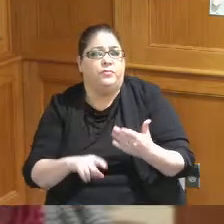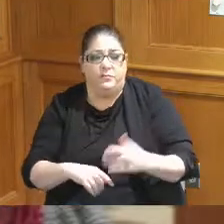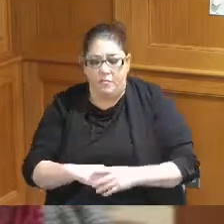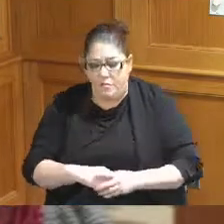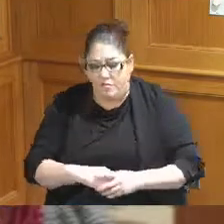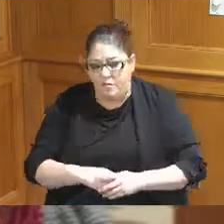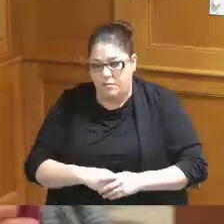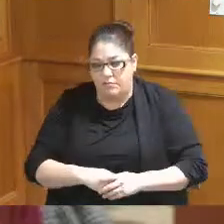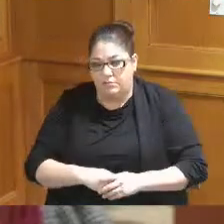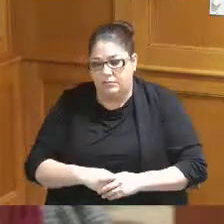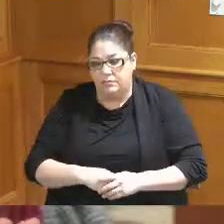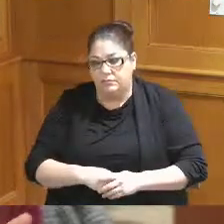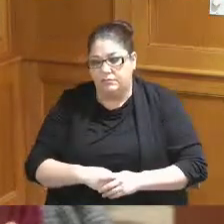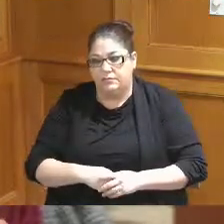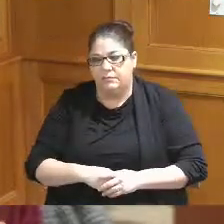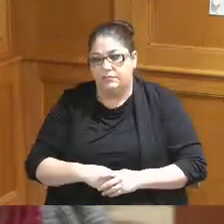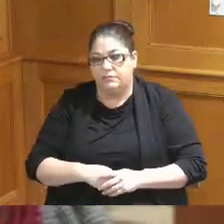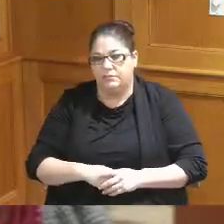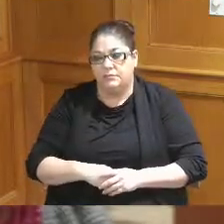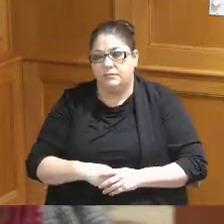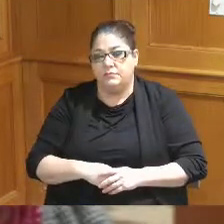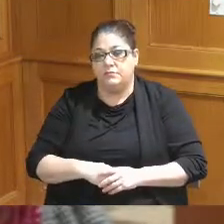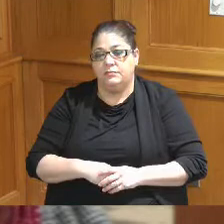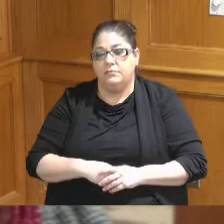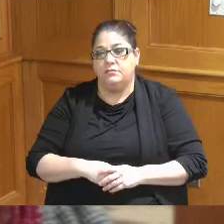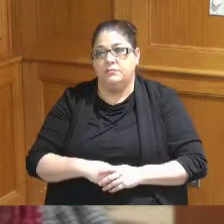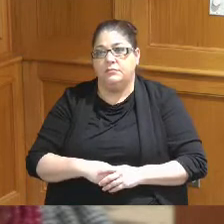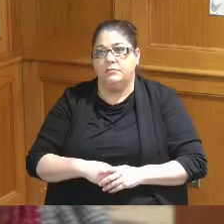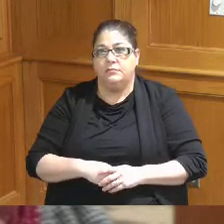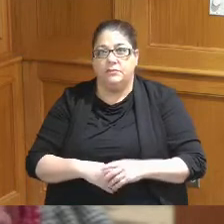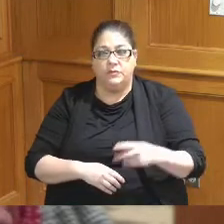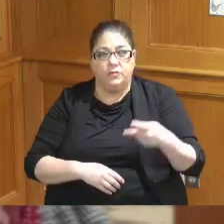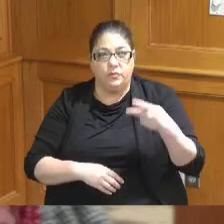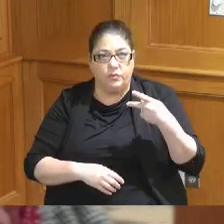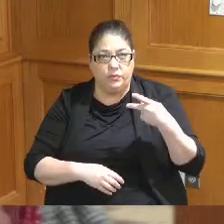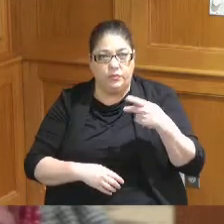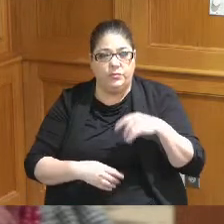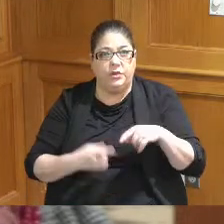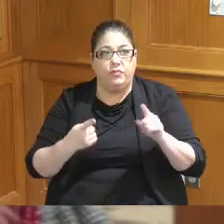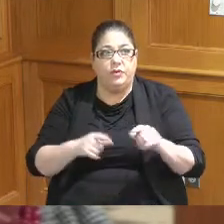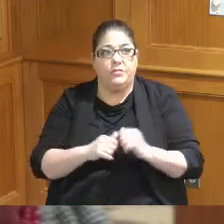the county other than the two agreements that allows us to get to CM and gets the development